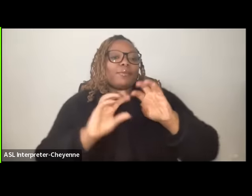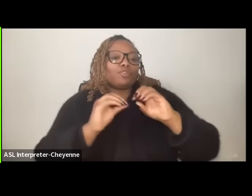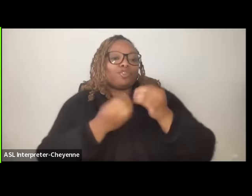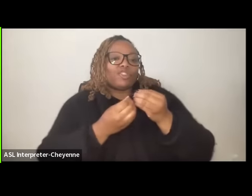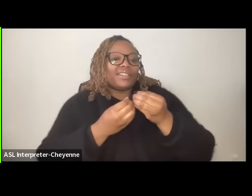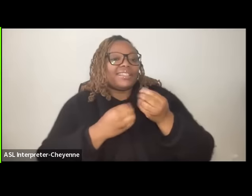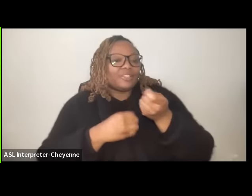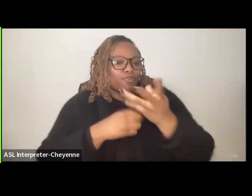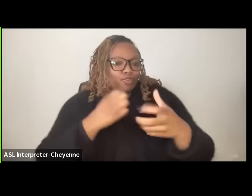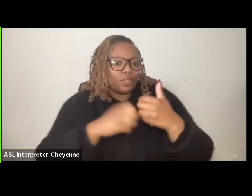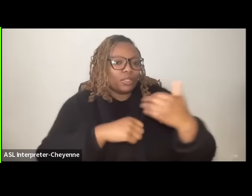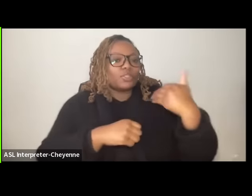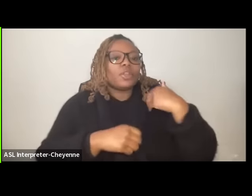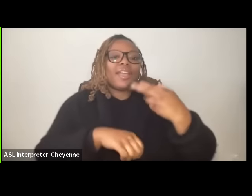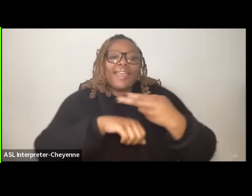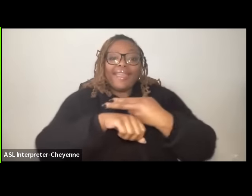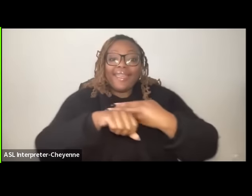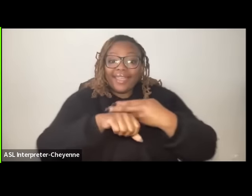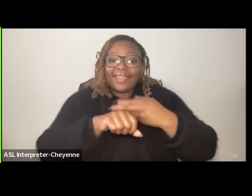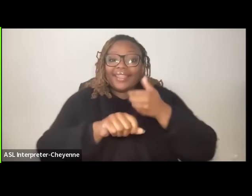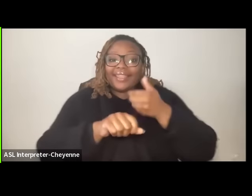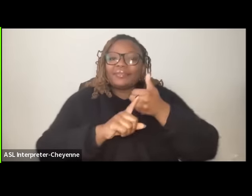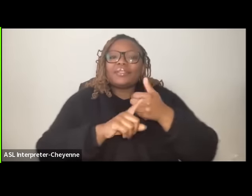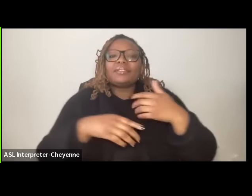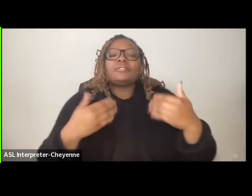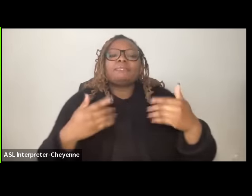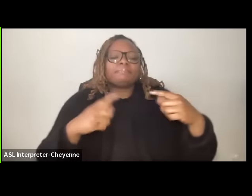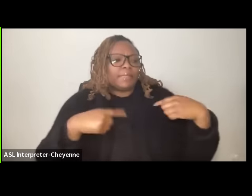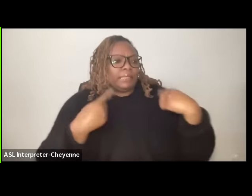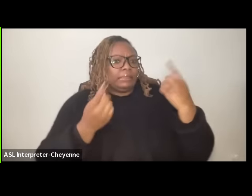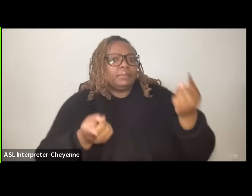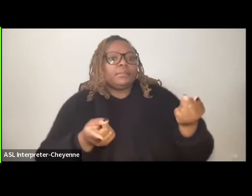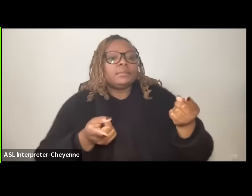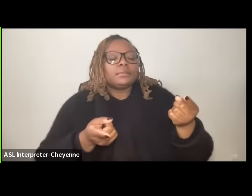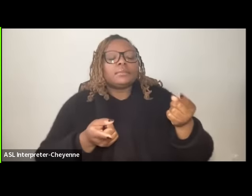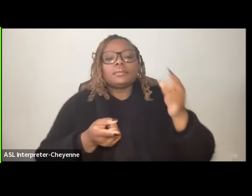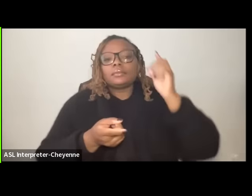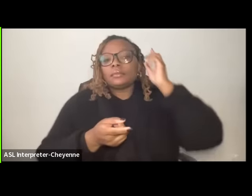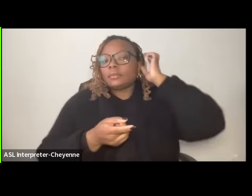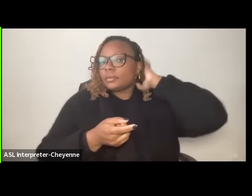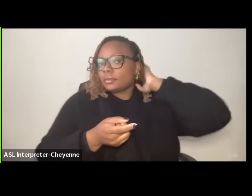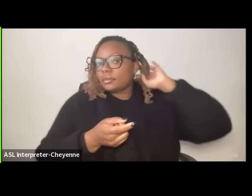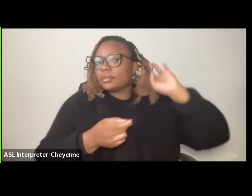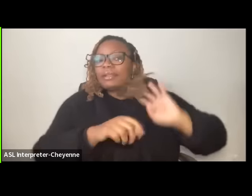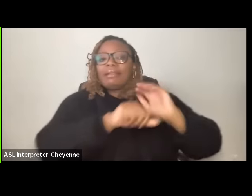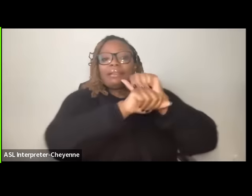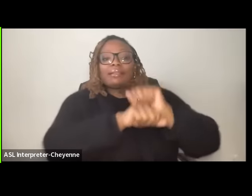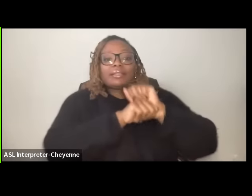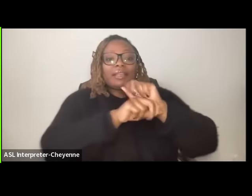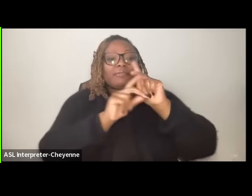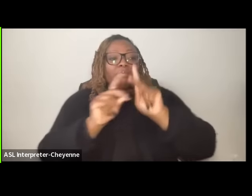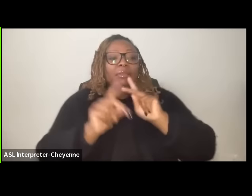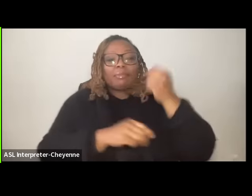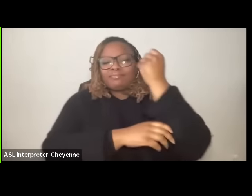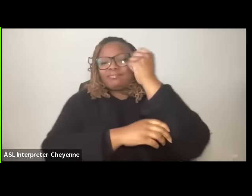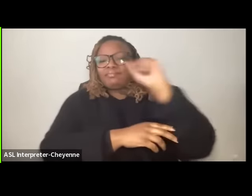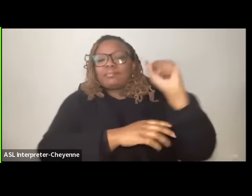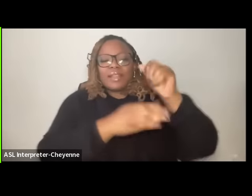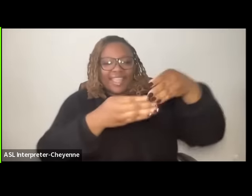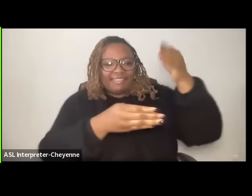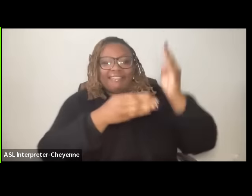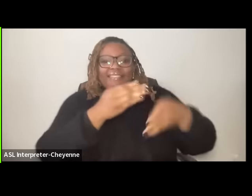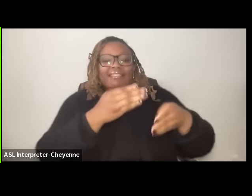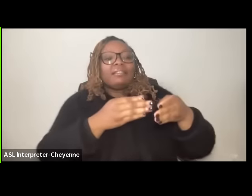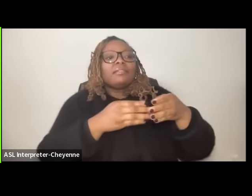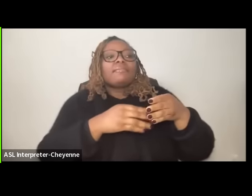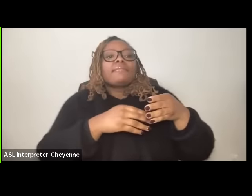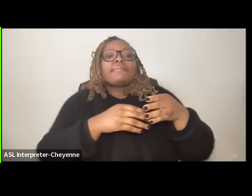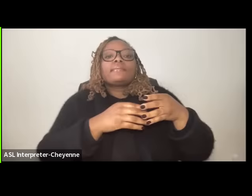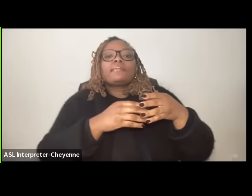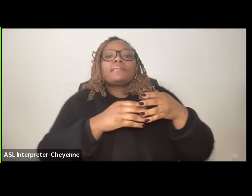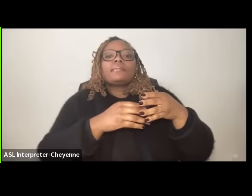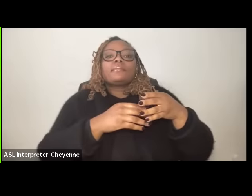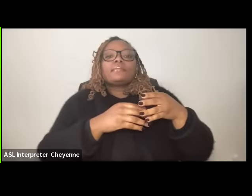uh and you know Haiti is you know since enslaved people rose up and ended uh the system of slavery